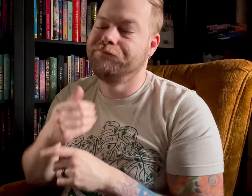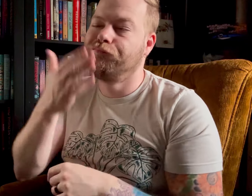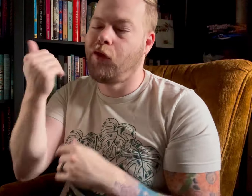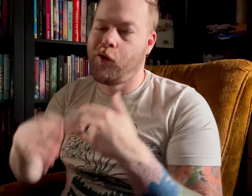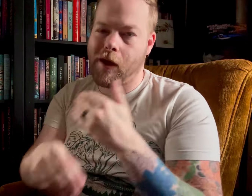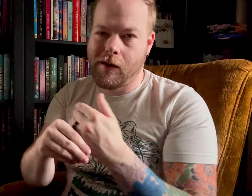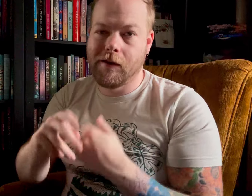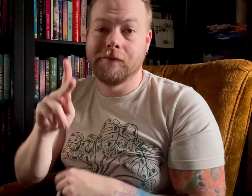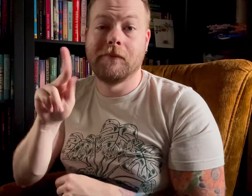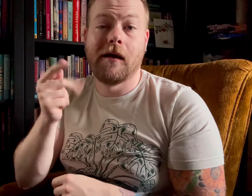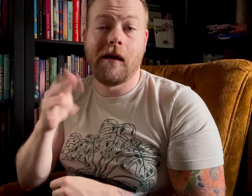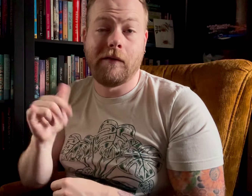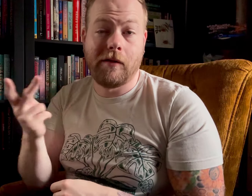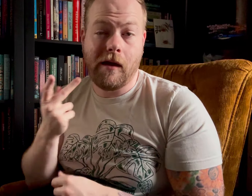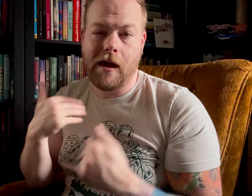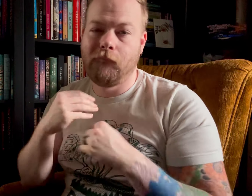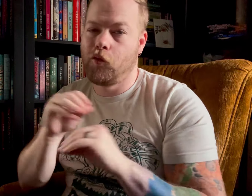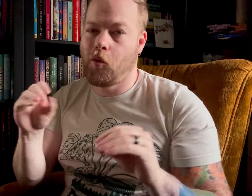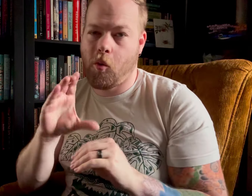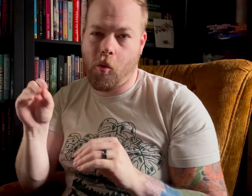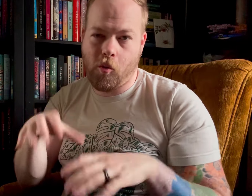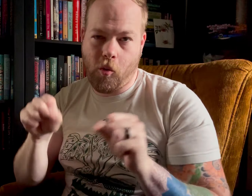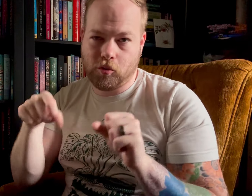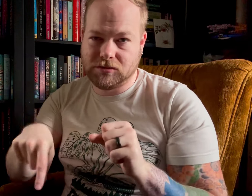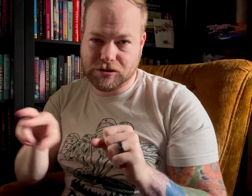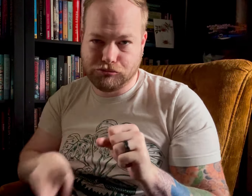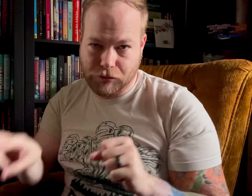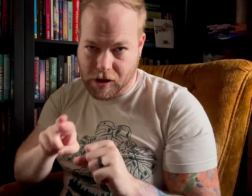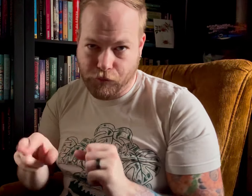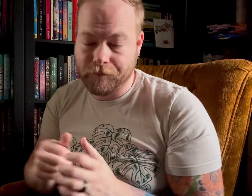I forgot to add, Kathy and I don't have a co-host this round.